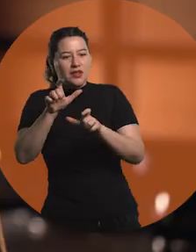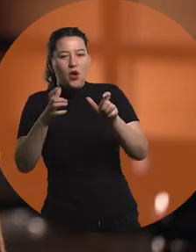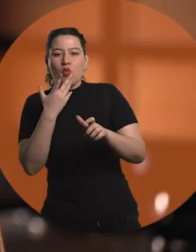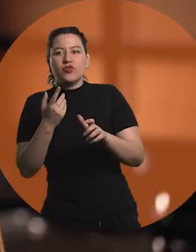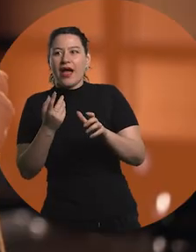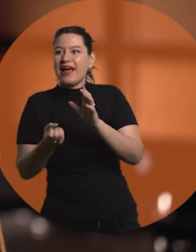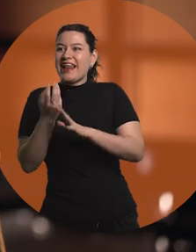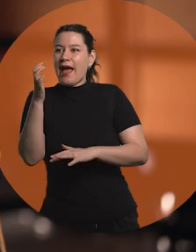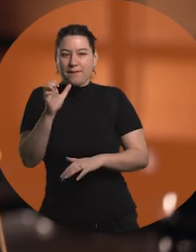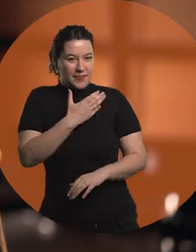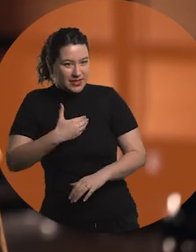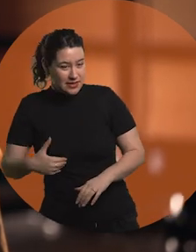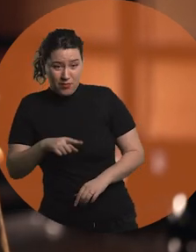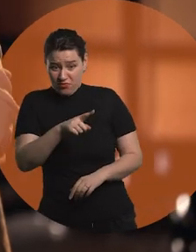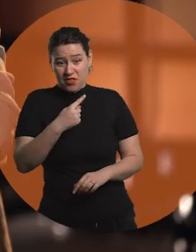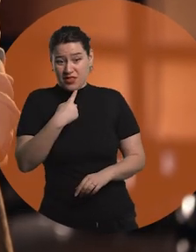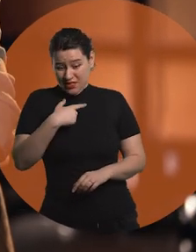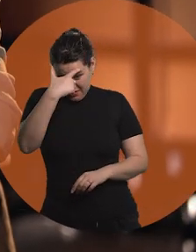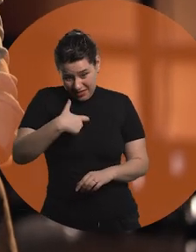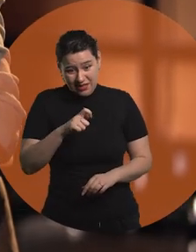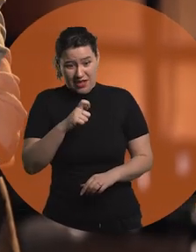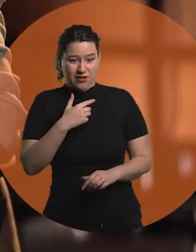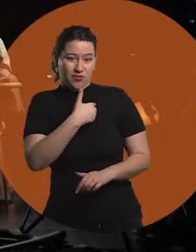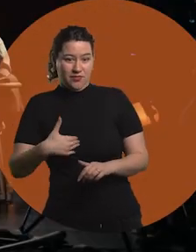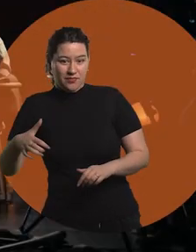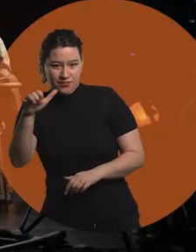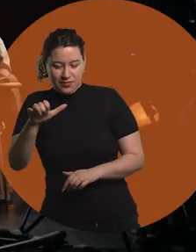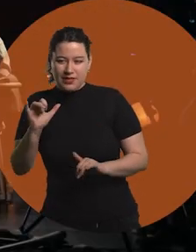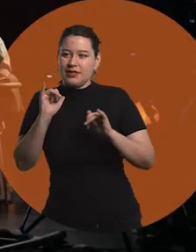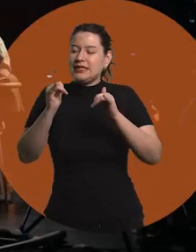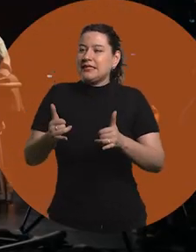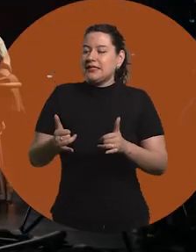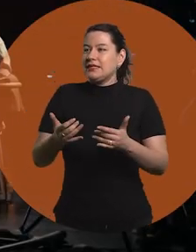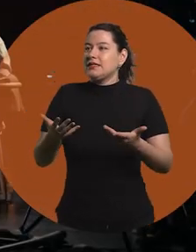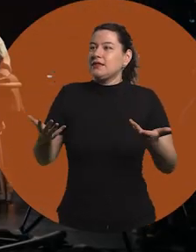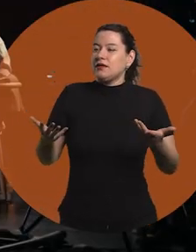You define yourself as an entrepreneur in some way. I think it's all